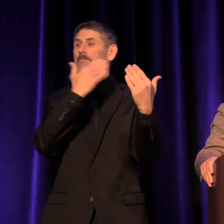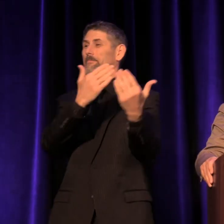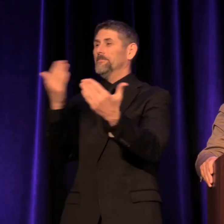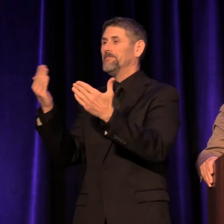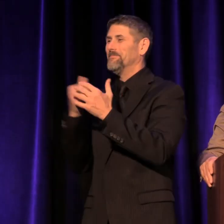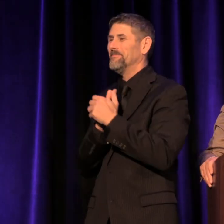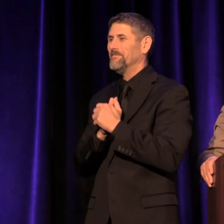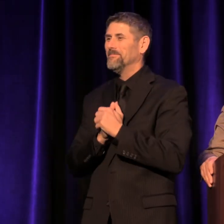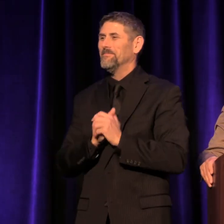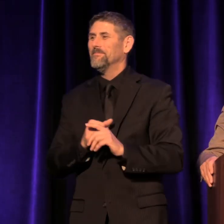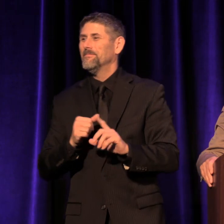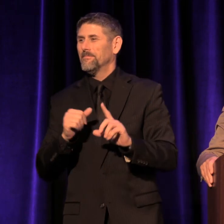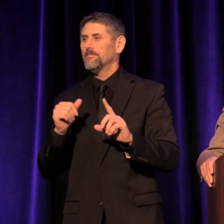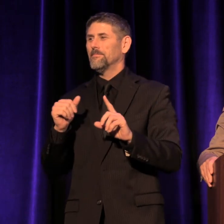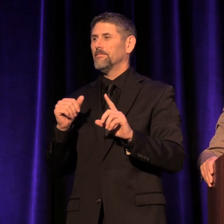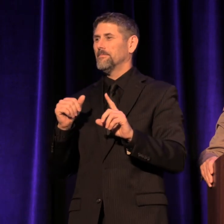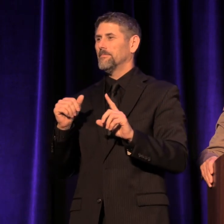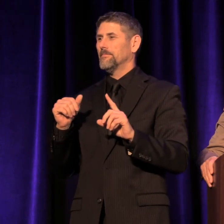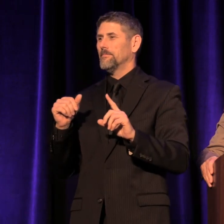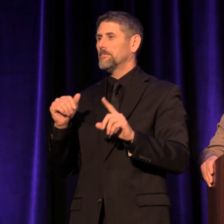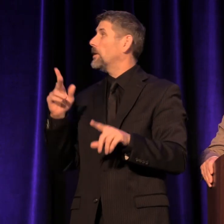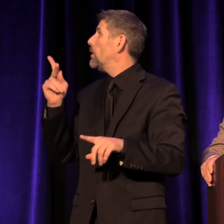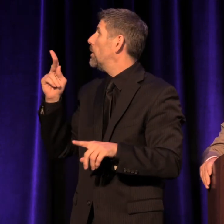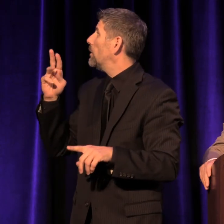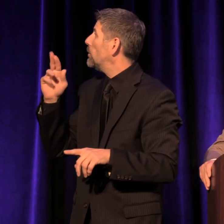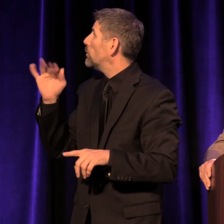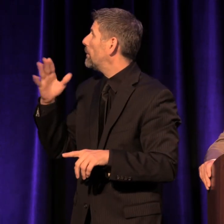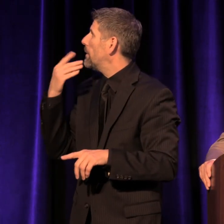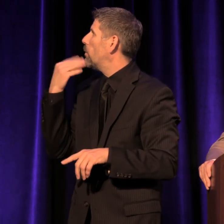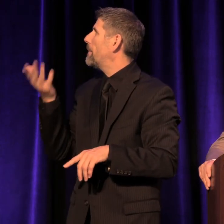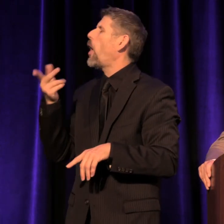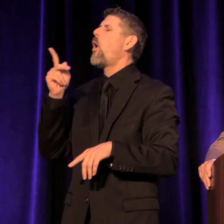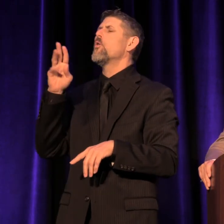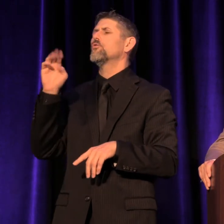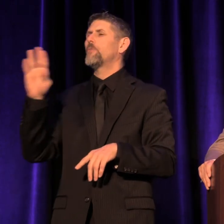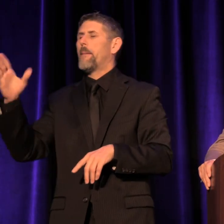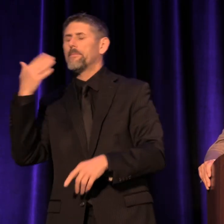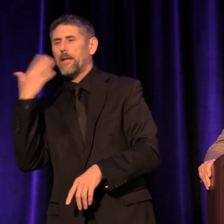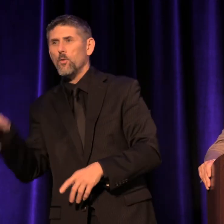It's very difficult after Lidia, what you have said,